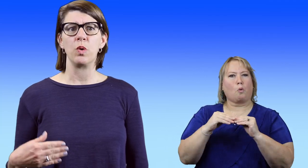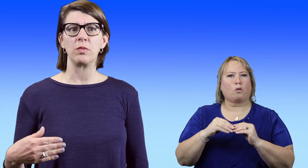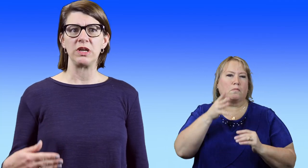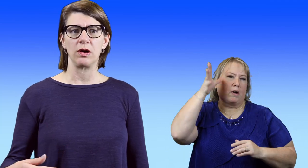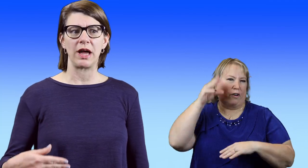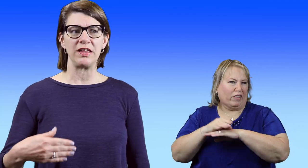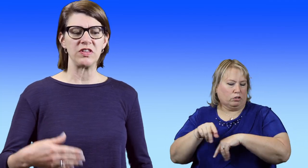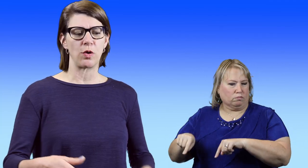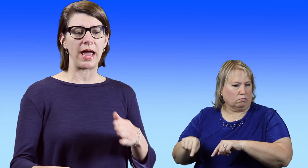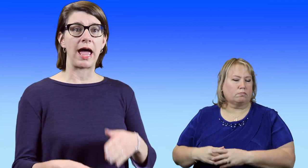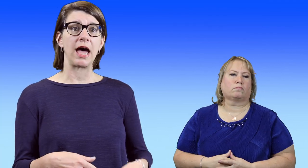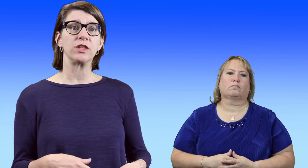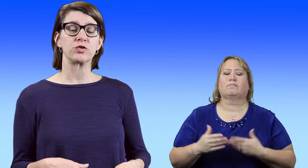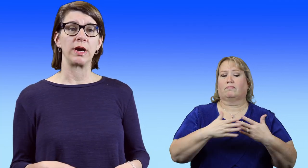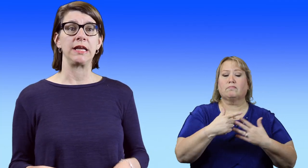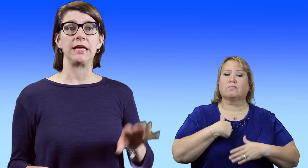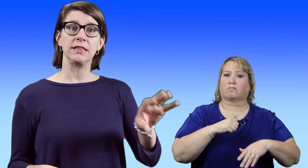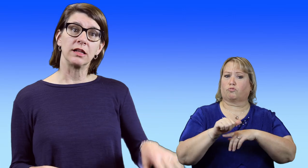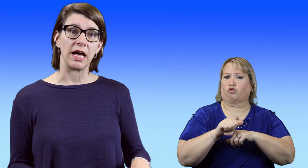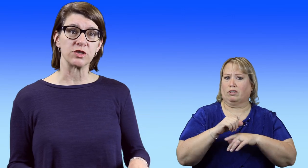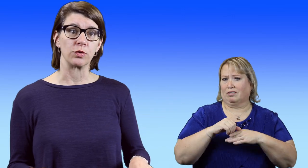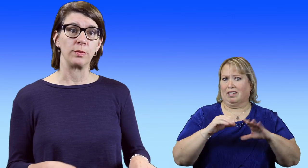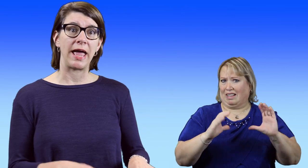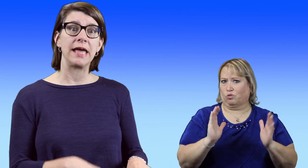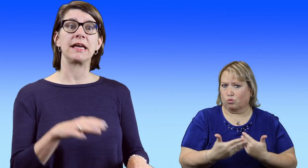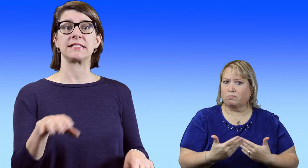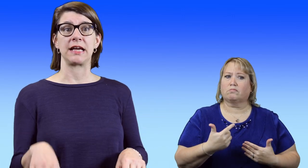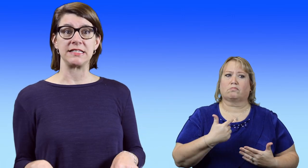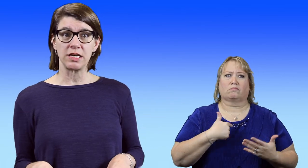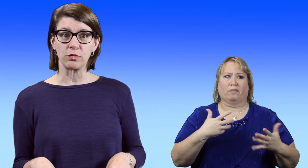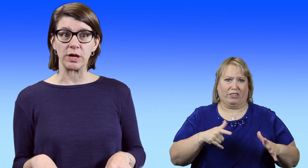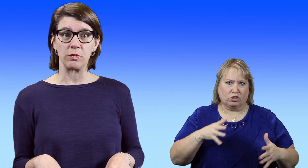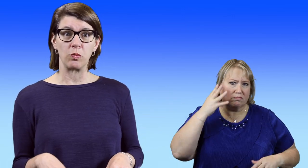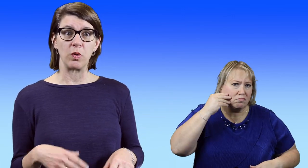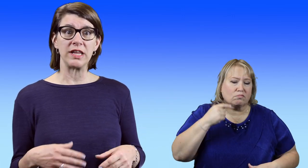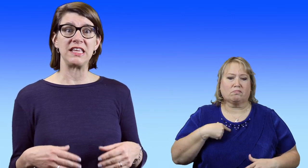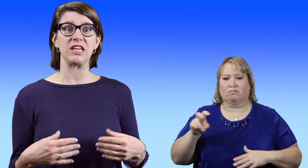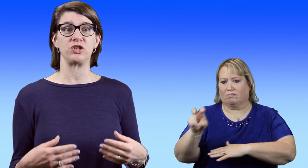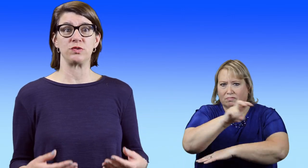What we -- even though I had the training in the classroom and as an itinerate, one of the issues